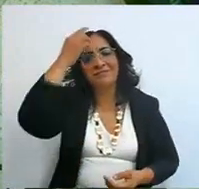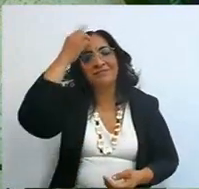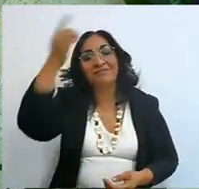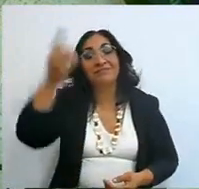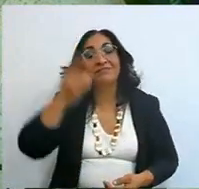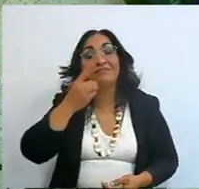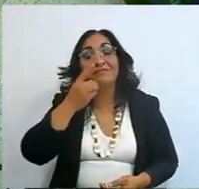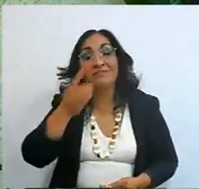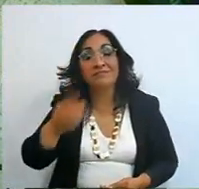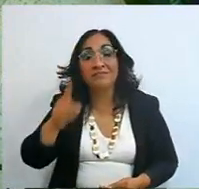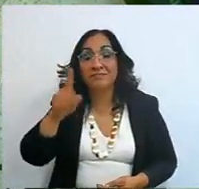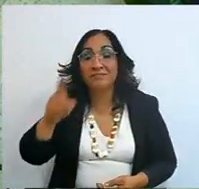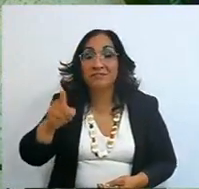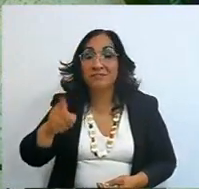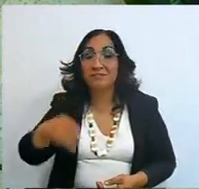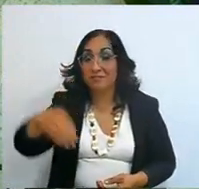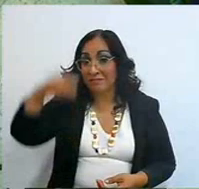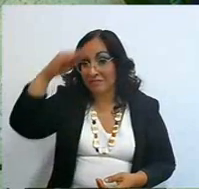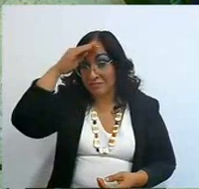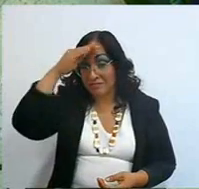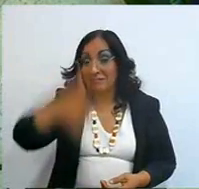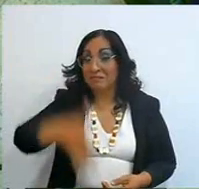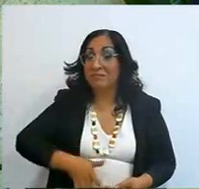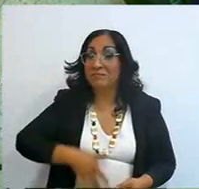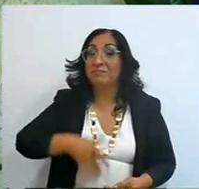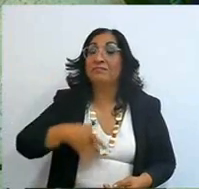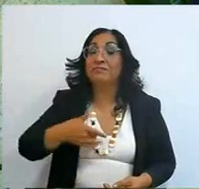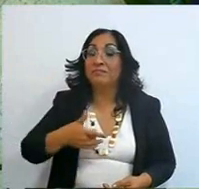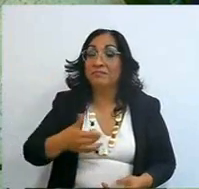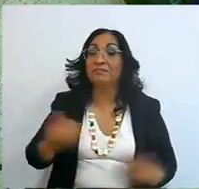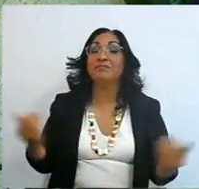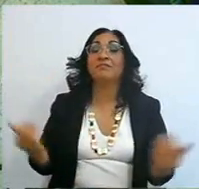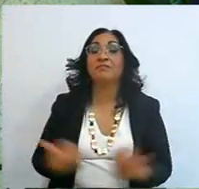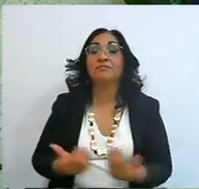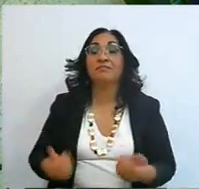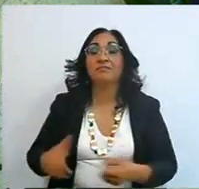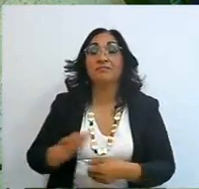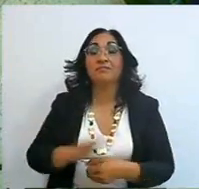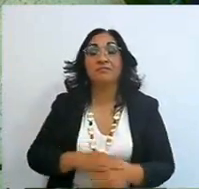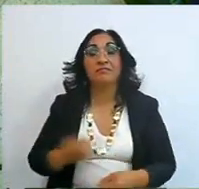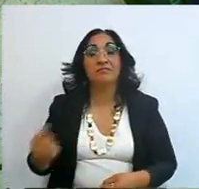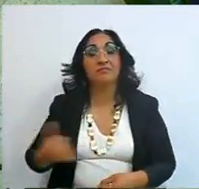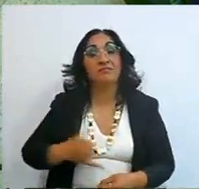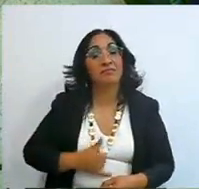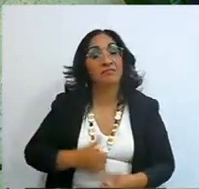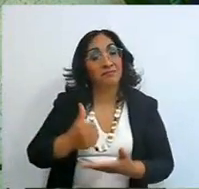whatever is in your heart to do, do it, because I help you,